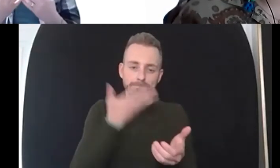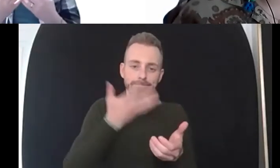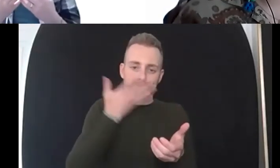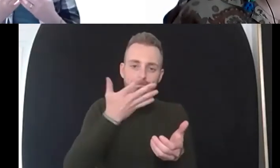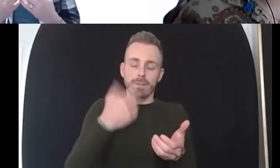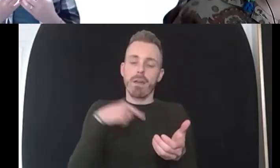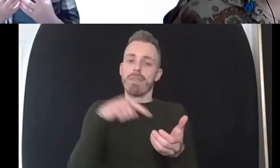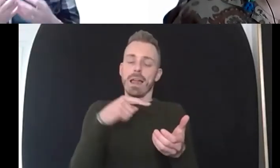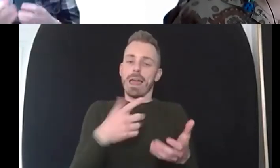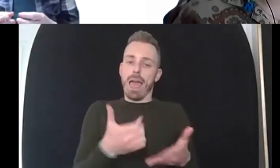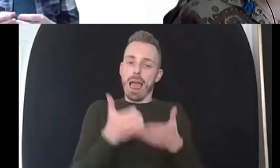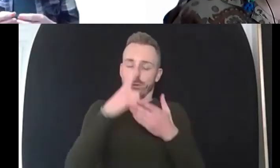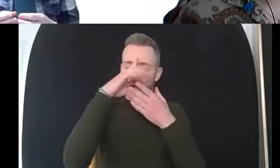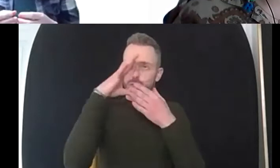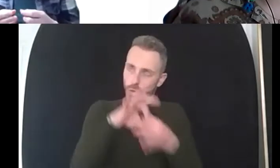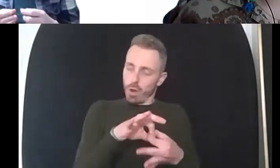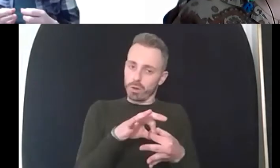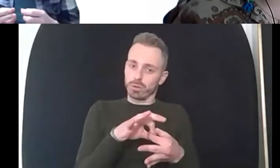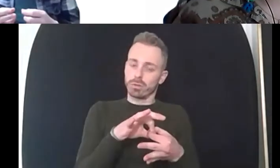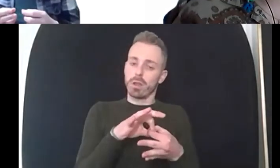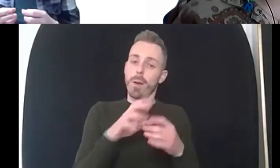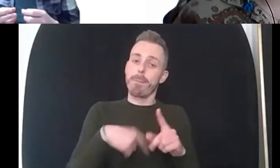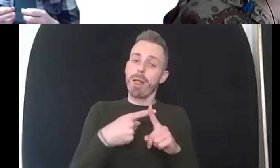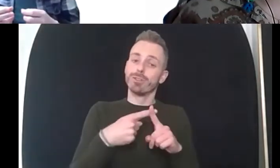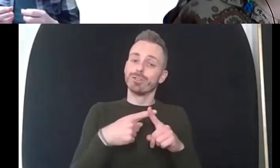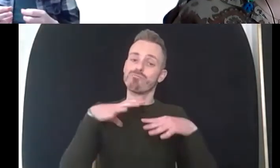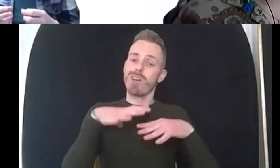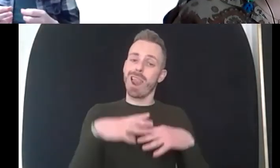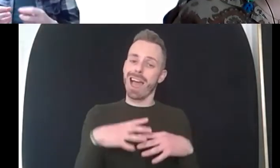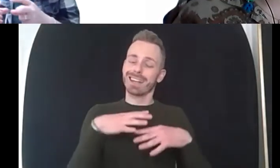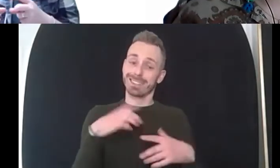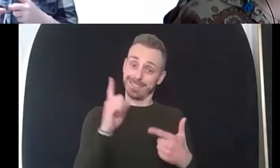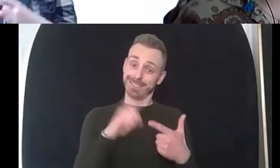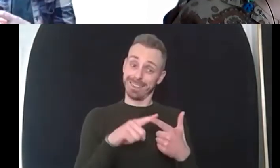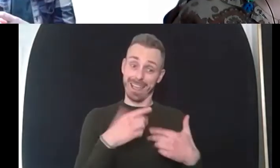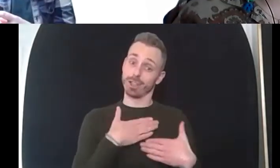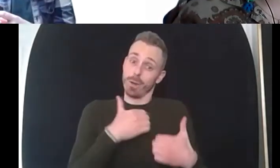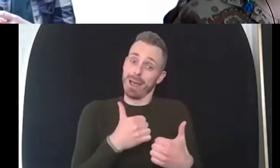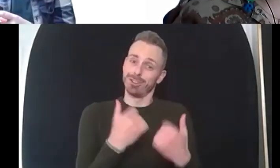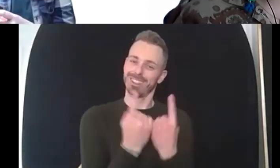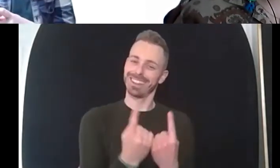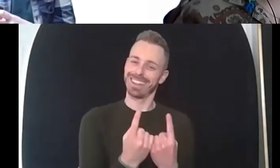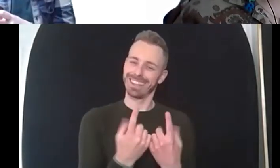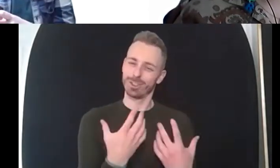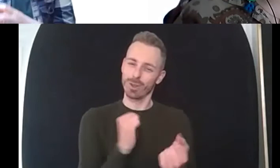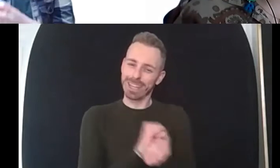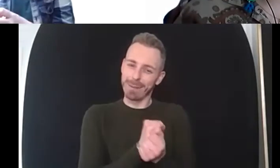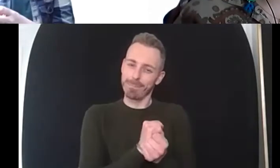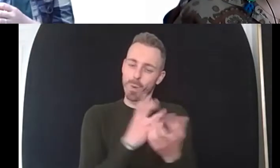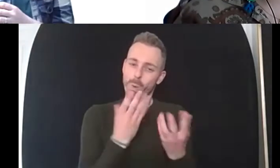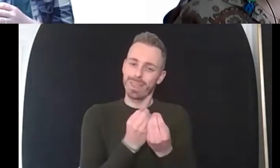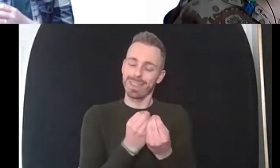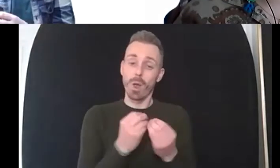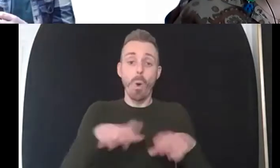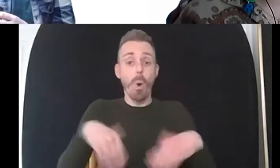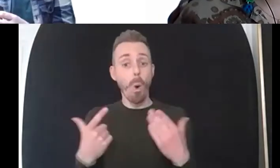um there was um um a card that reminded them of a mantra that was actually